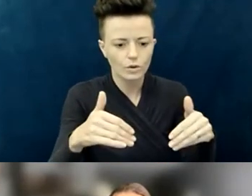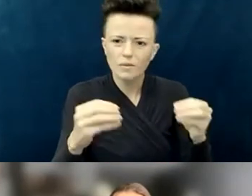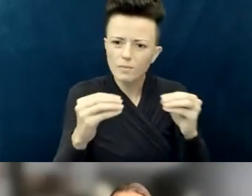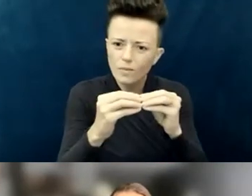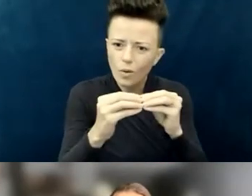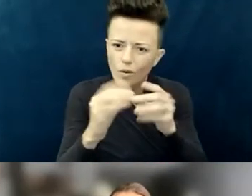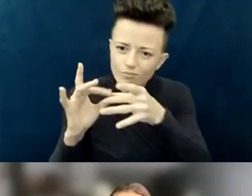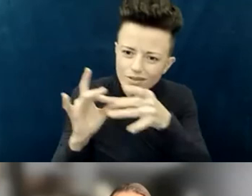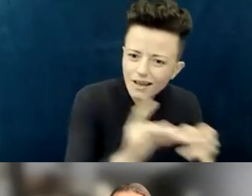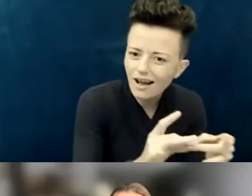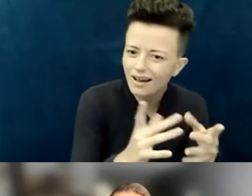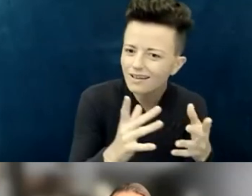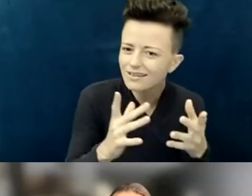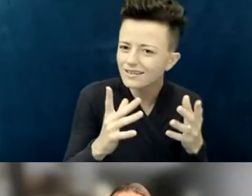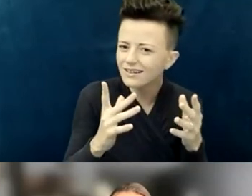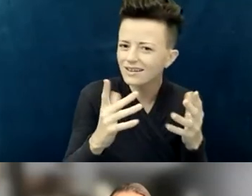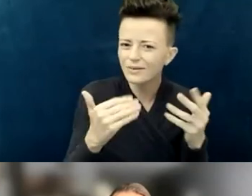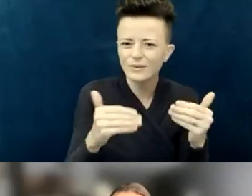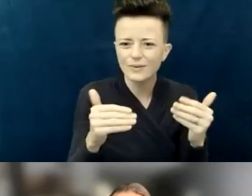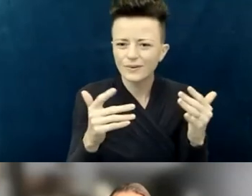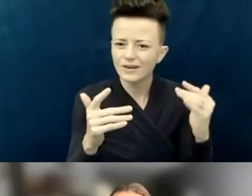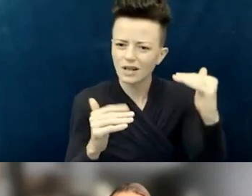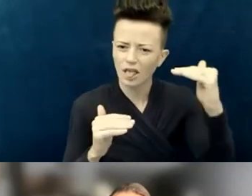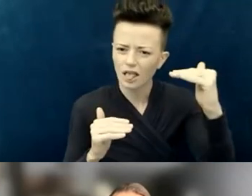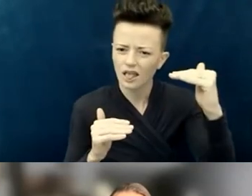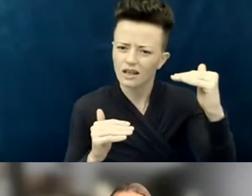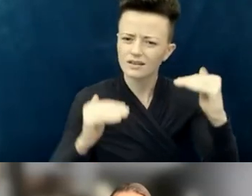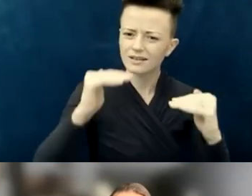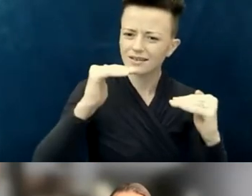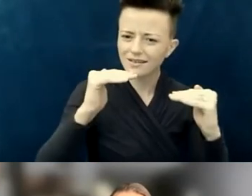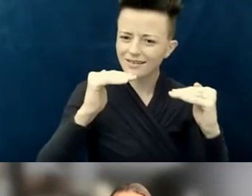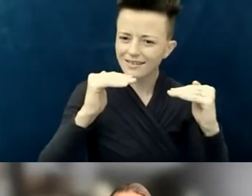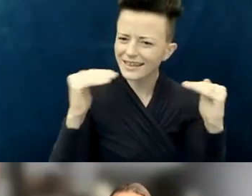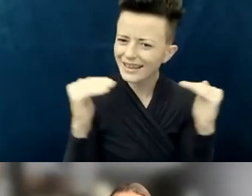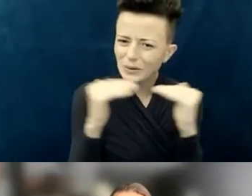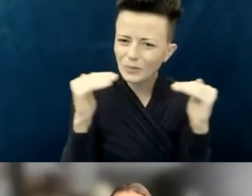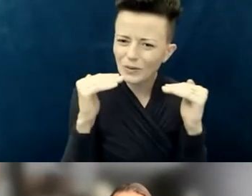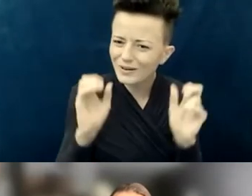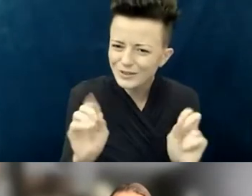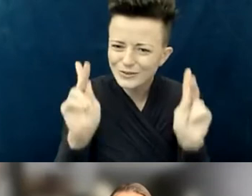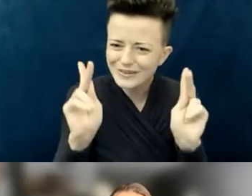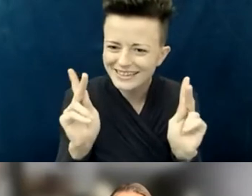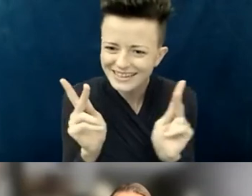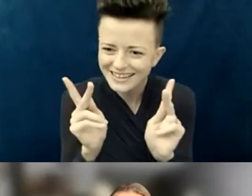that create equal opportunity for people. But this is the beauty as well, right now,